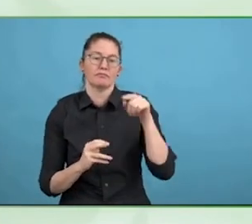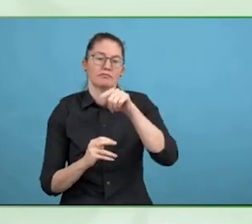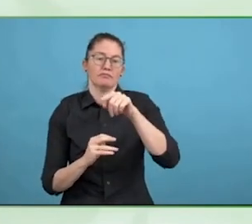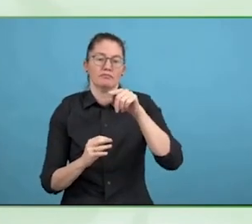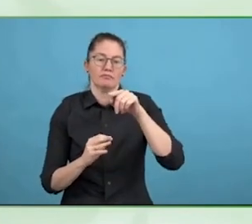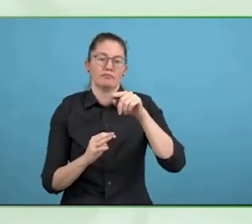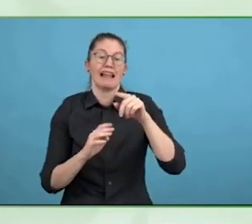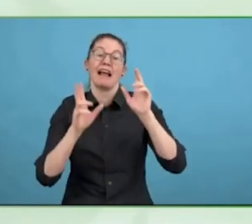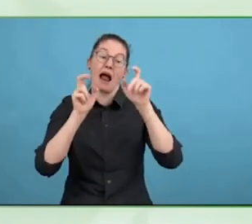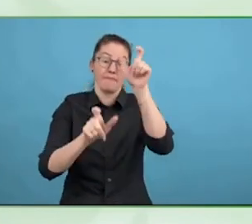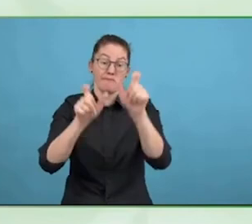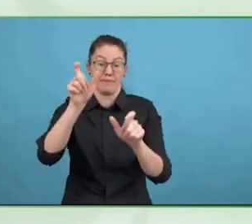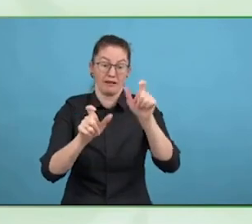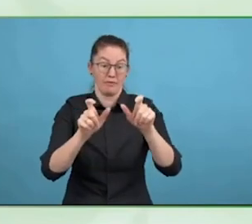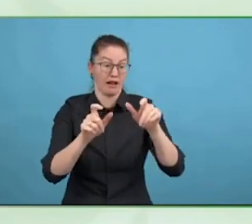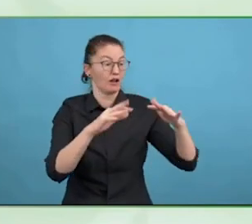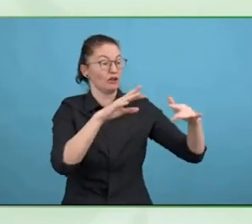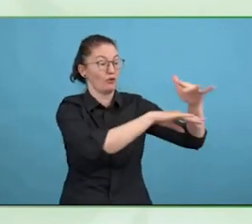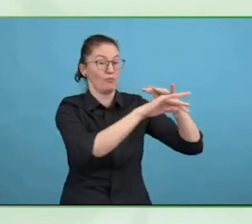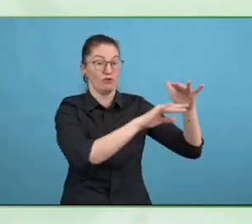might be, libraries, childcare, they have to be…